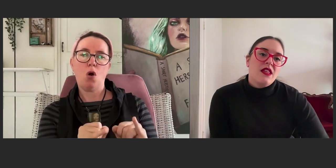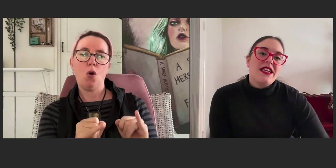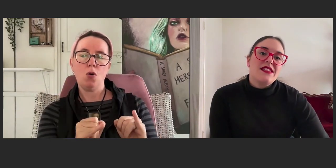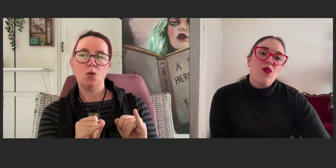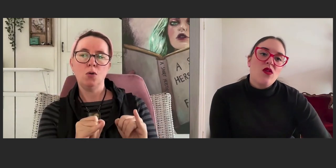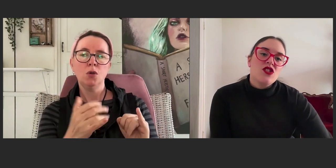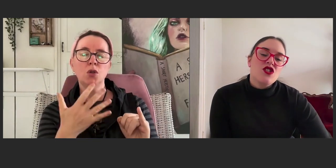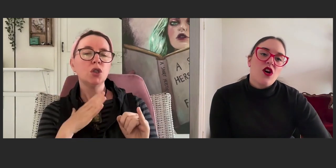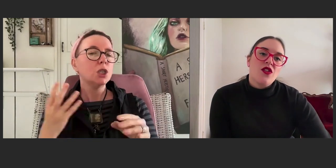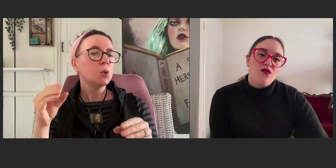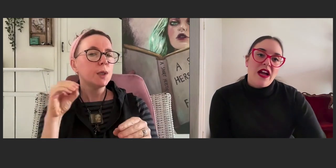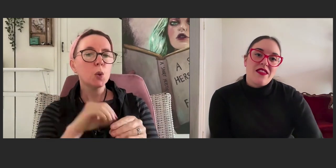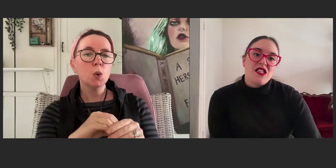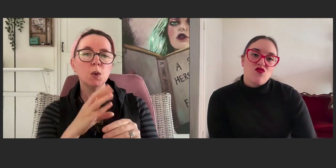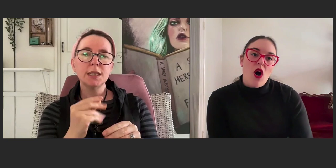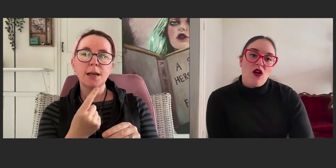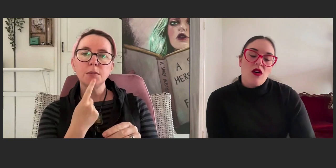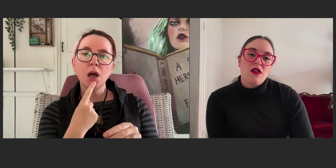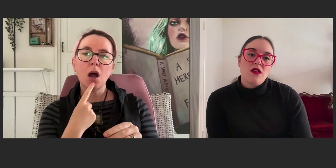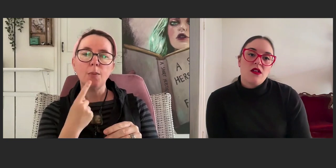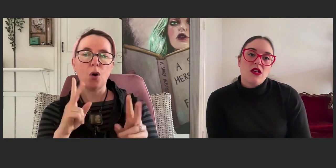then it's important to show the reader that it's wrong.